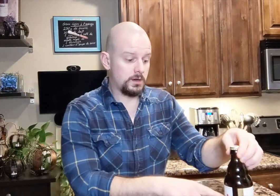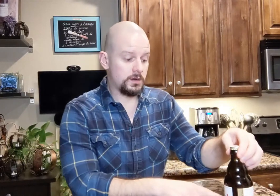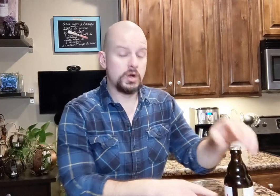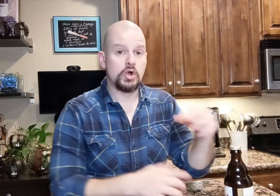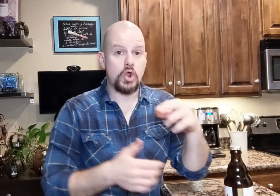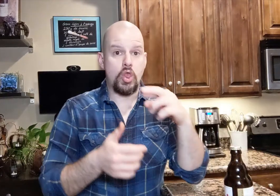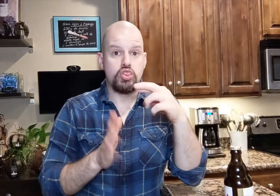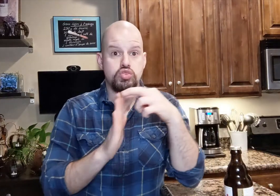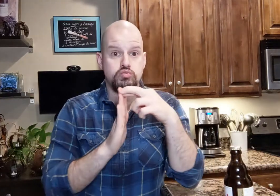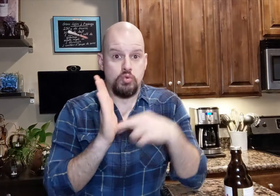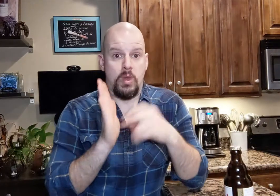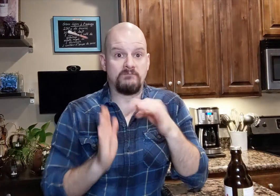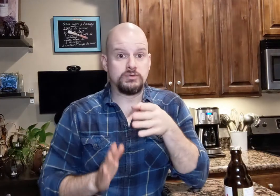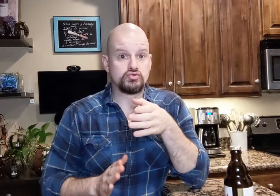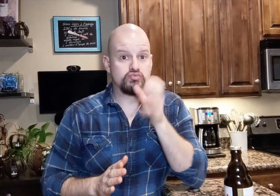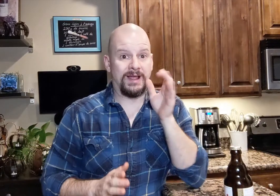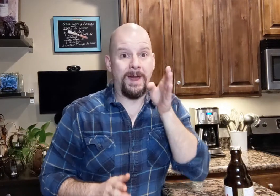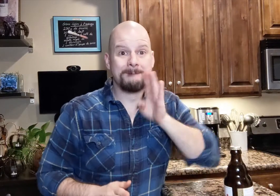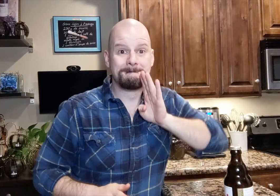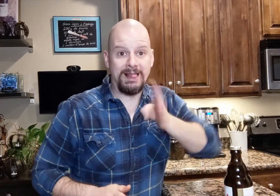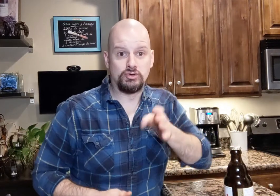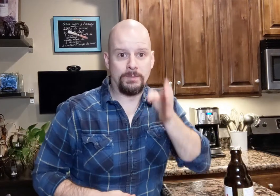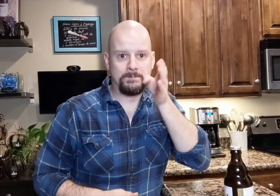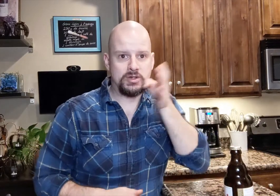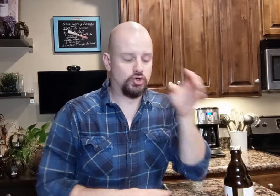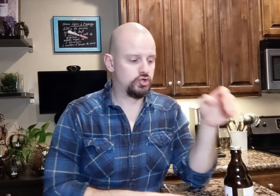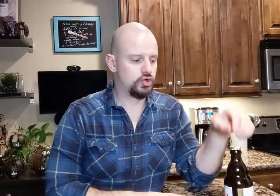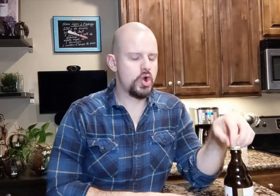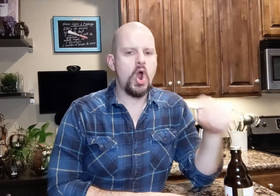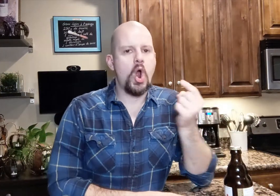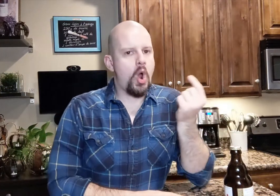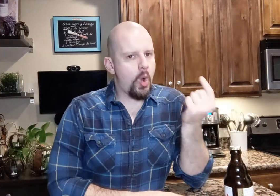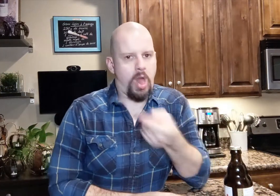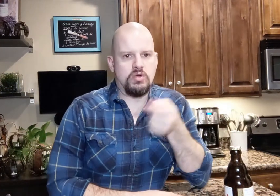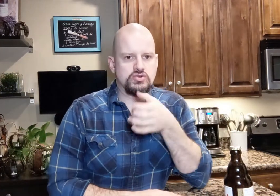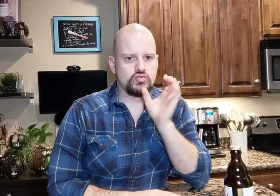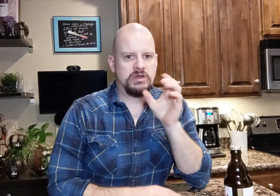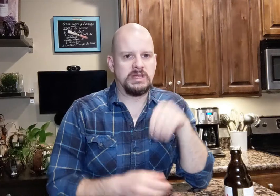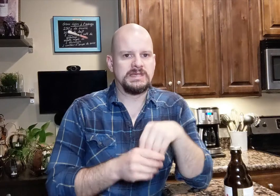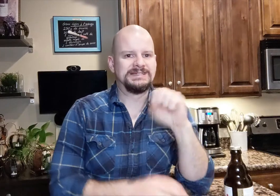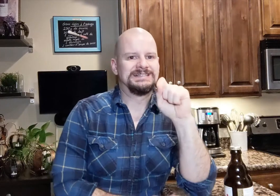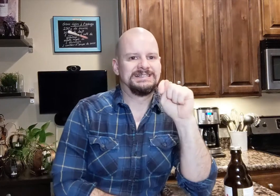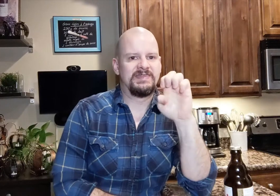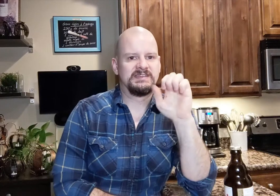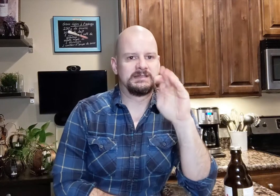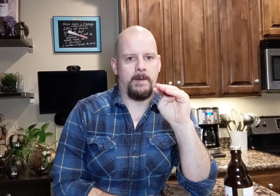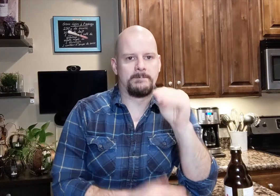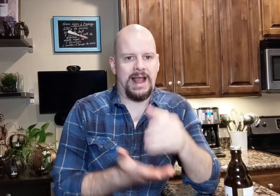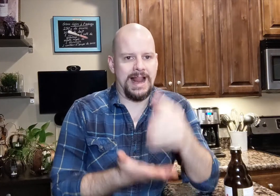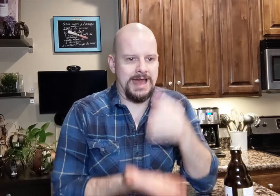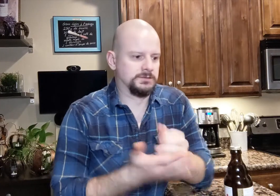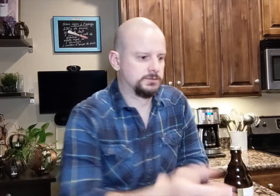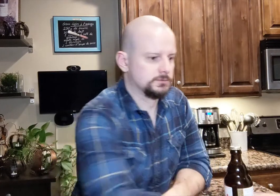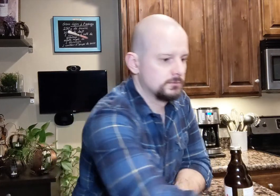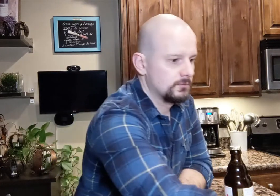There's a rule for drinking a Belgian beer. Always drink it from the stem glass.